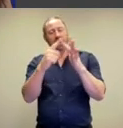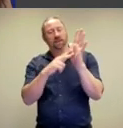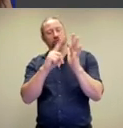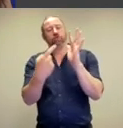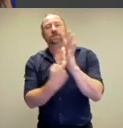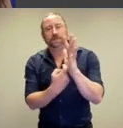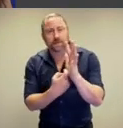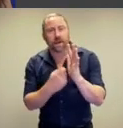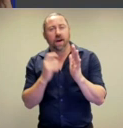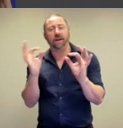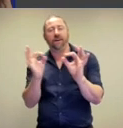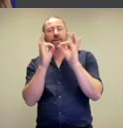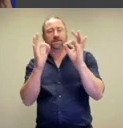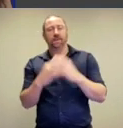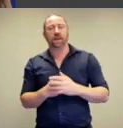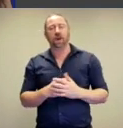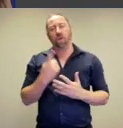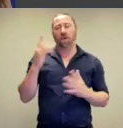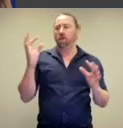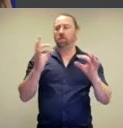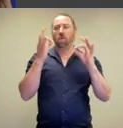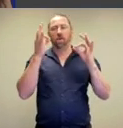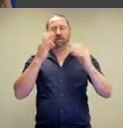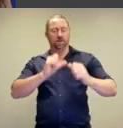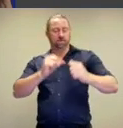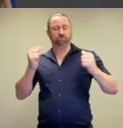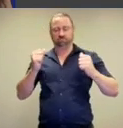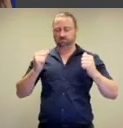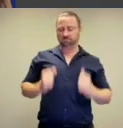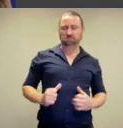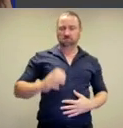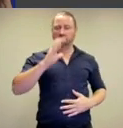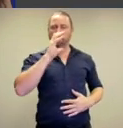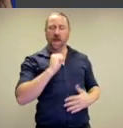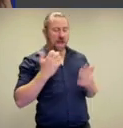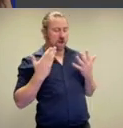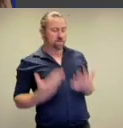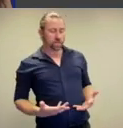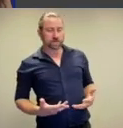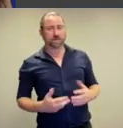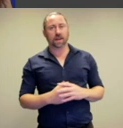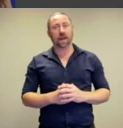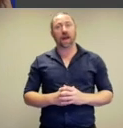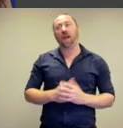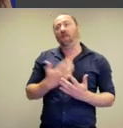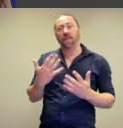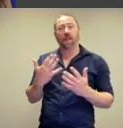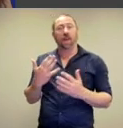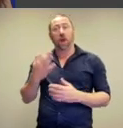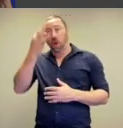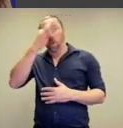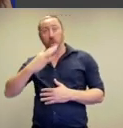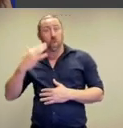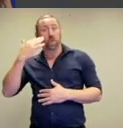gender ideals so the idea of the perfect